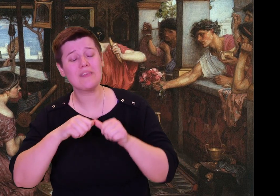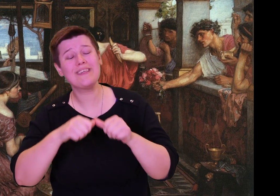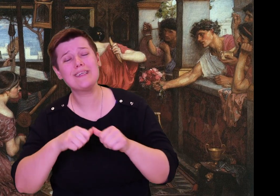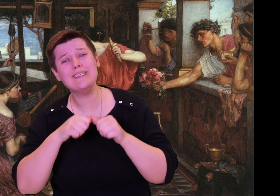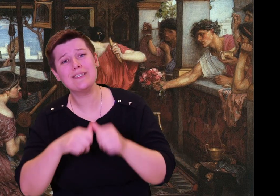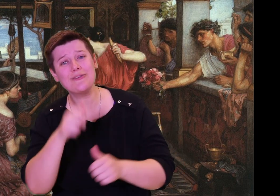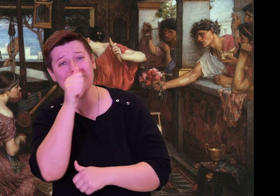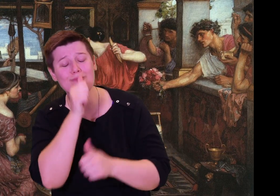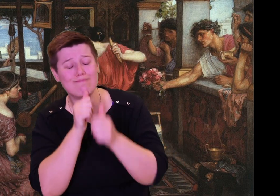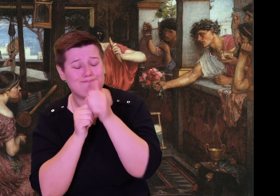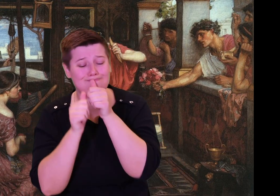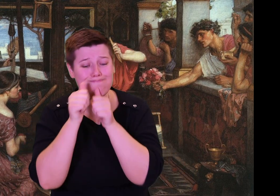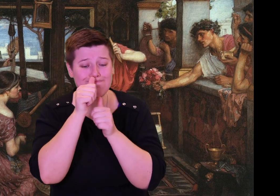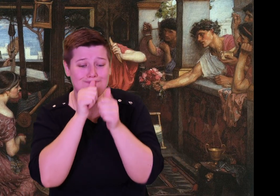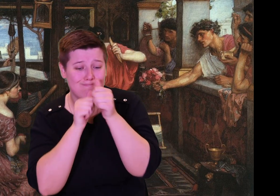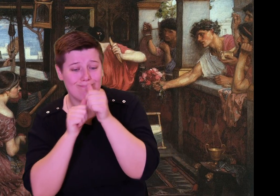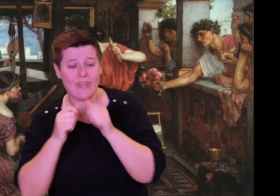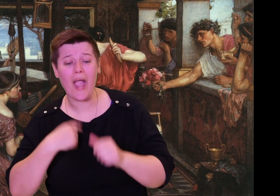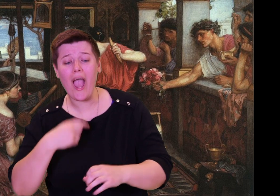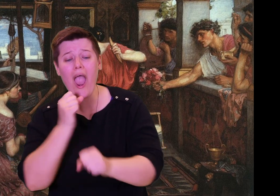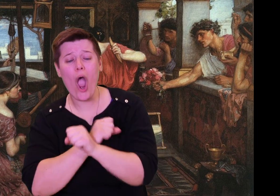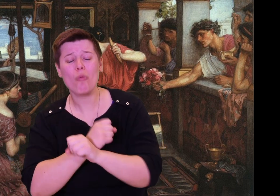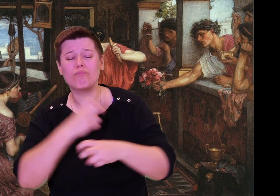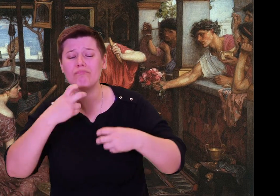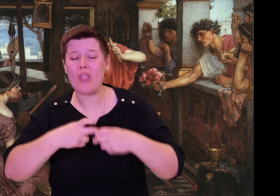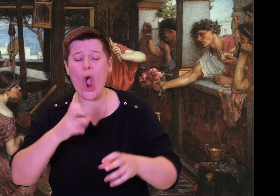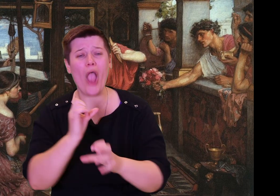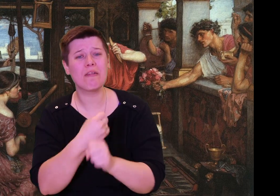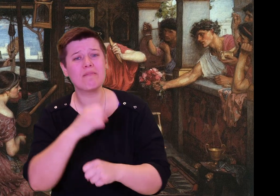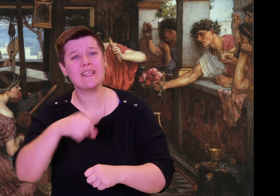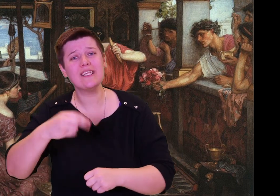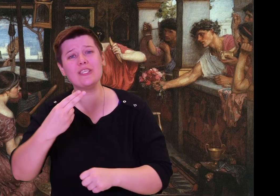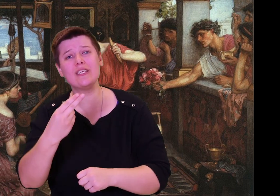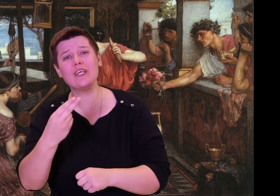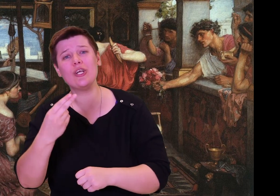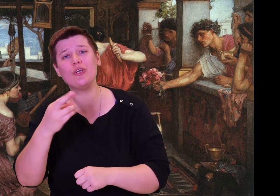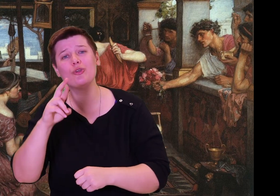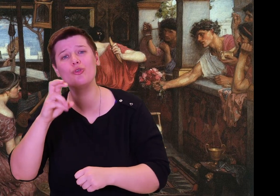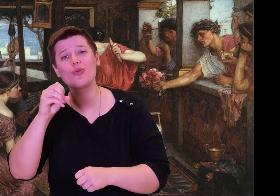You must be patient. I have worked hard to weave this winding-sheet